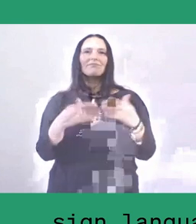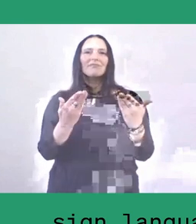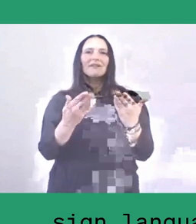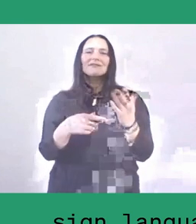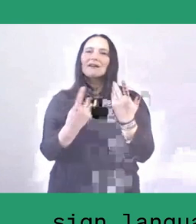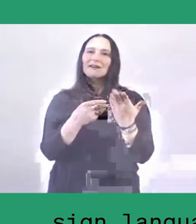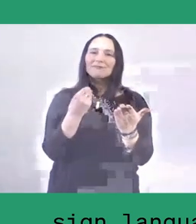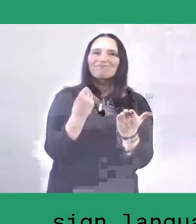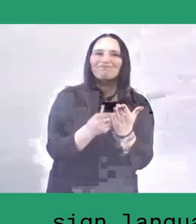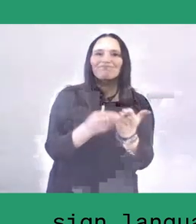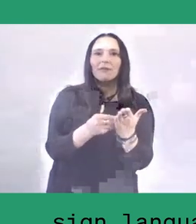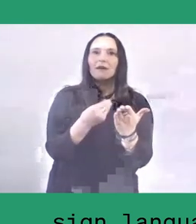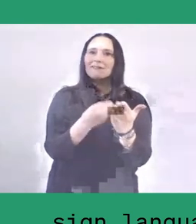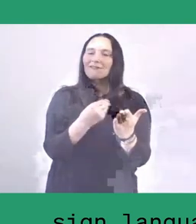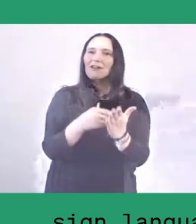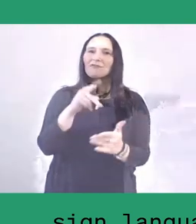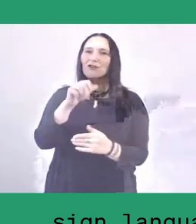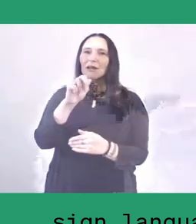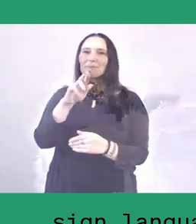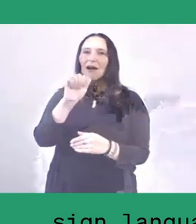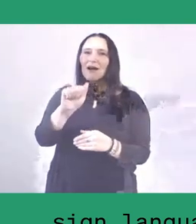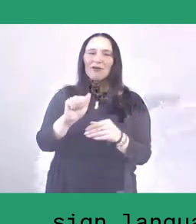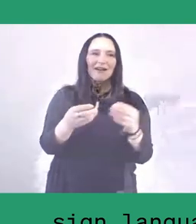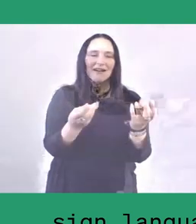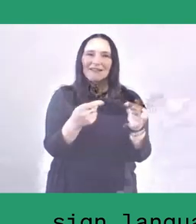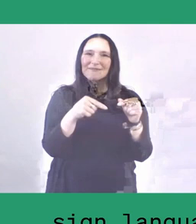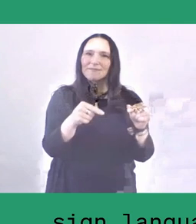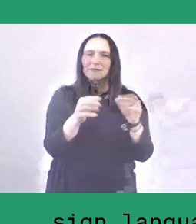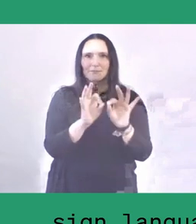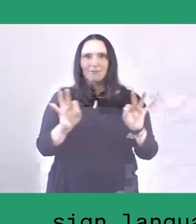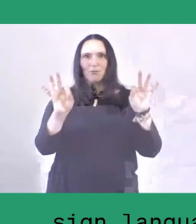The process of para values can also be from birth until death.